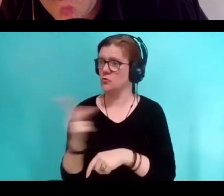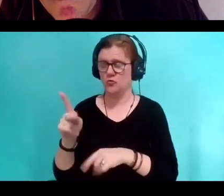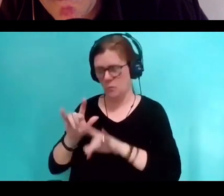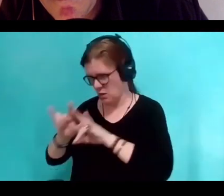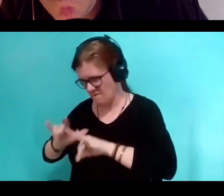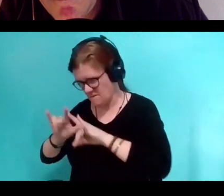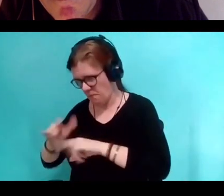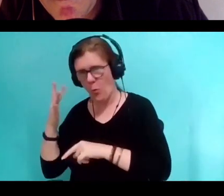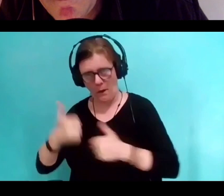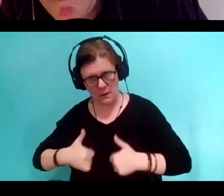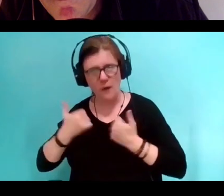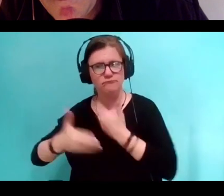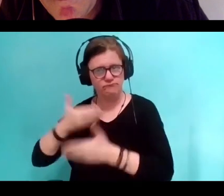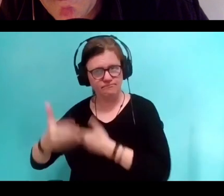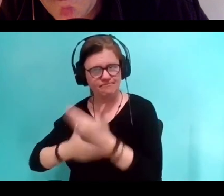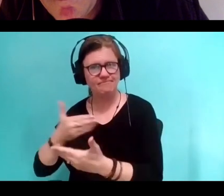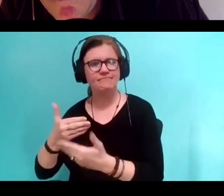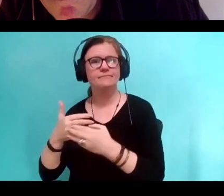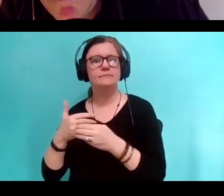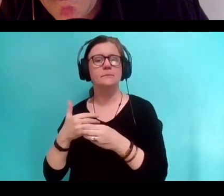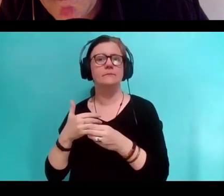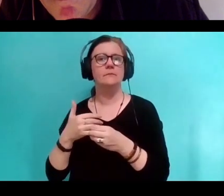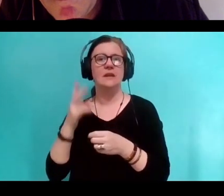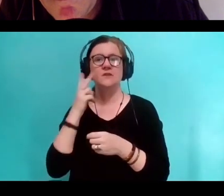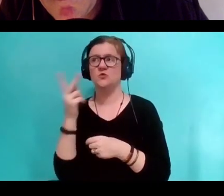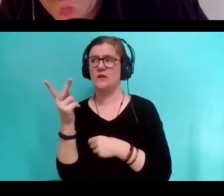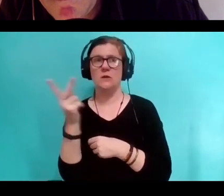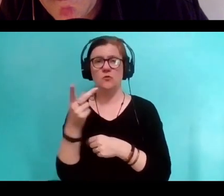And so I see Tim and Temma as inseparable